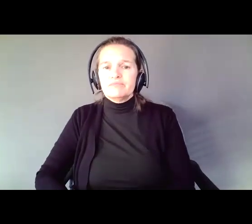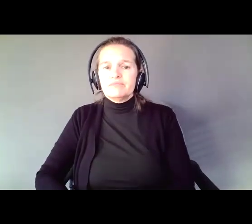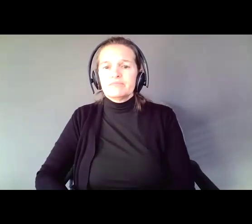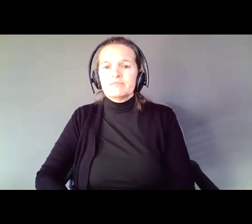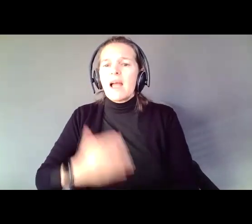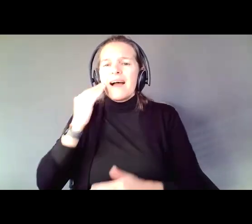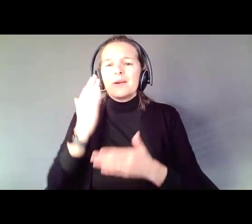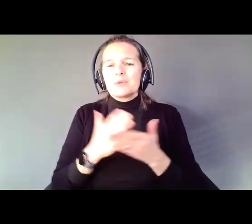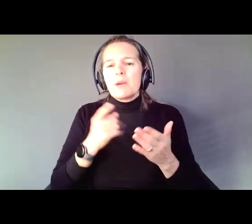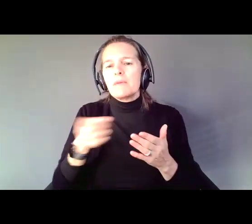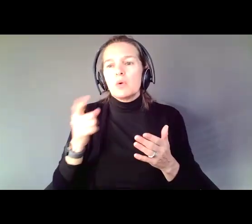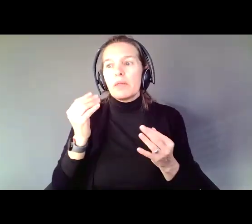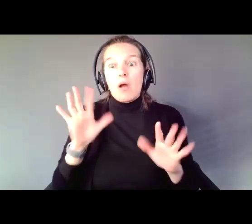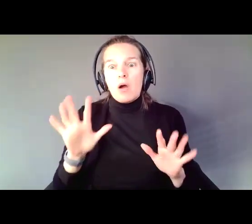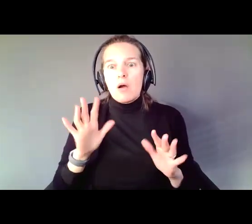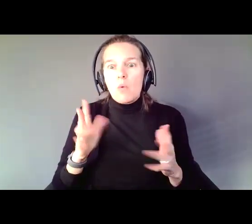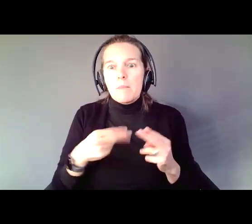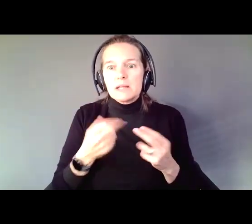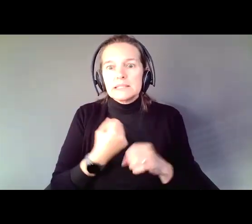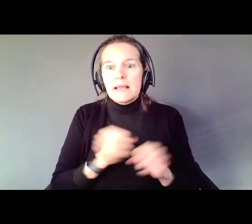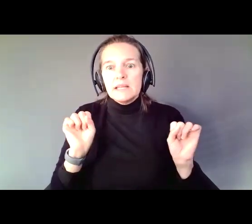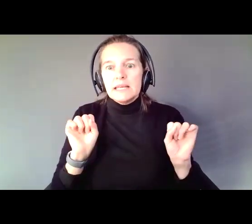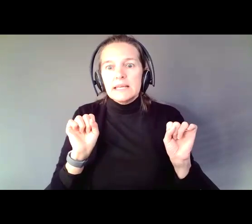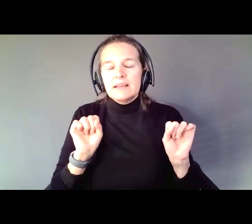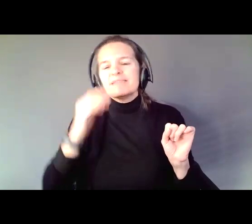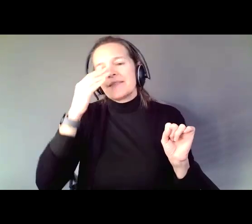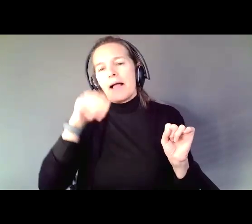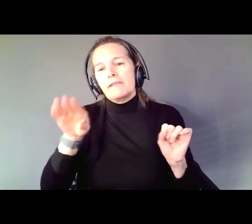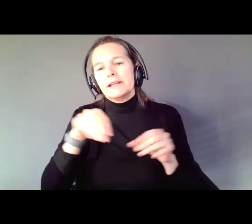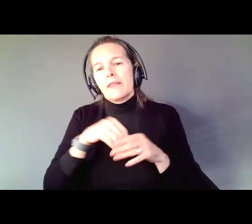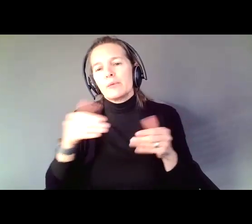what about safety? I call it the elephant in the room. Someone always asks me, well Jonathan